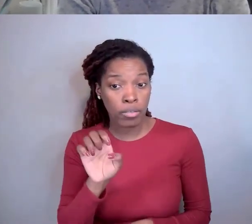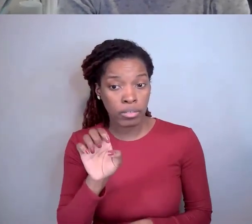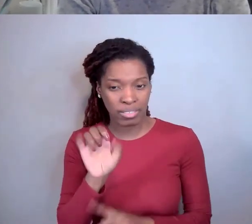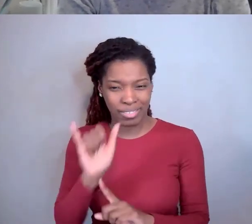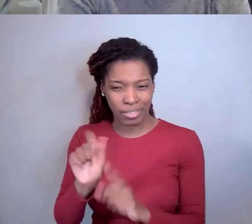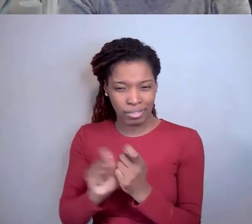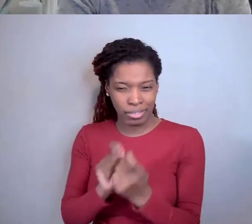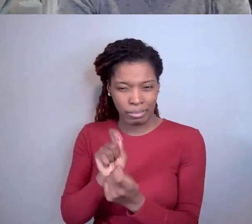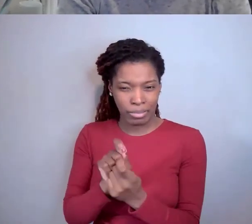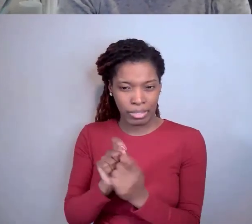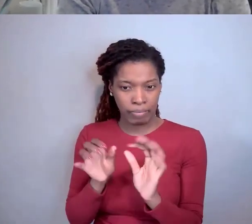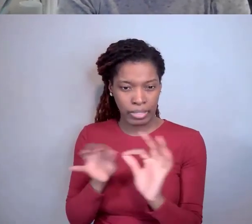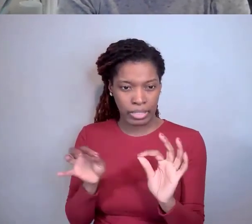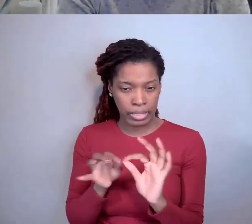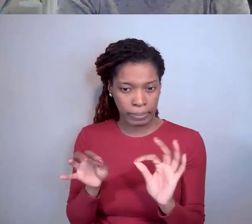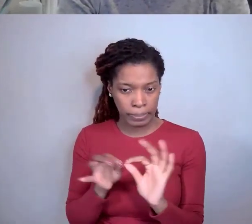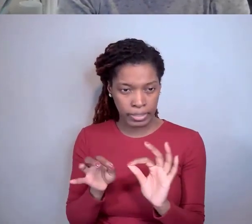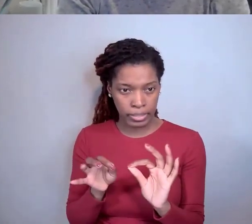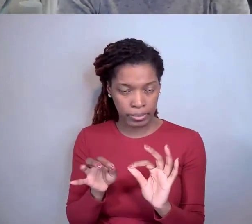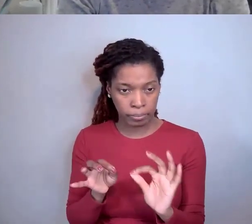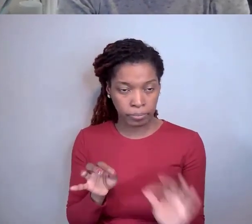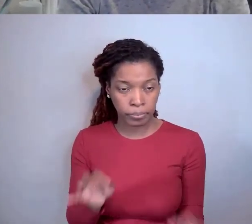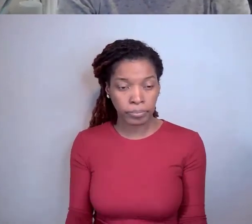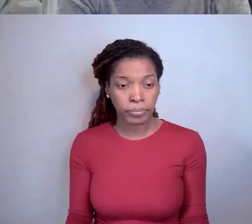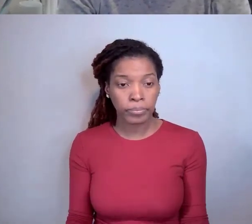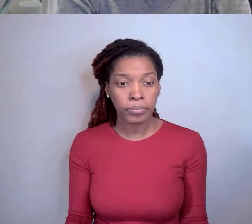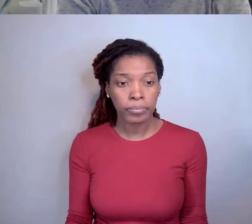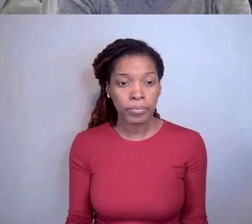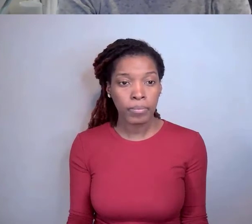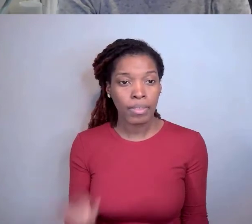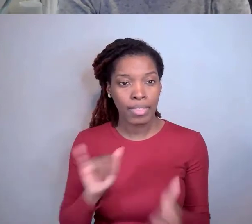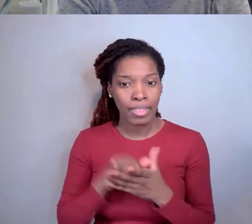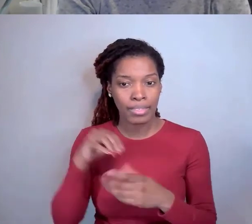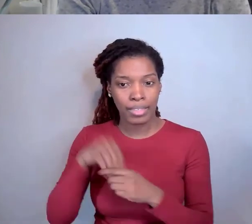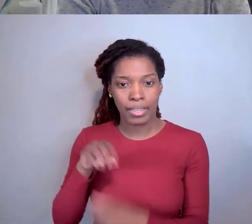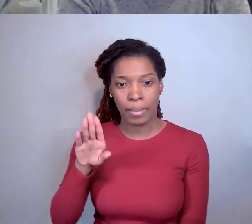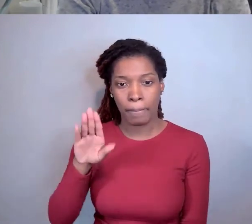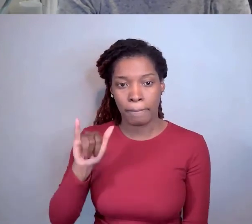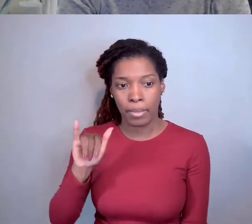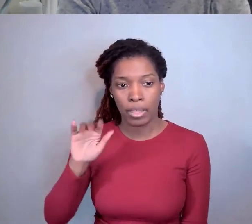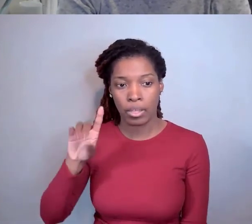that is outlined in the Bayh-Dole Act that needs to be reported